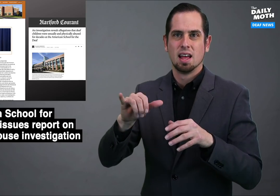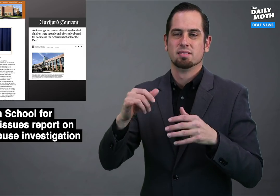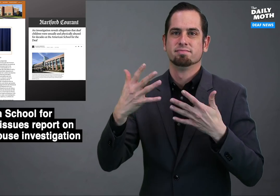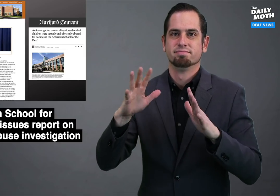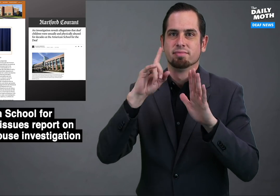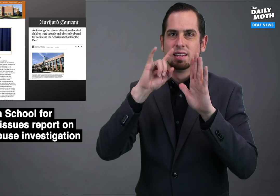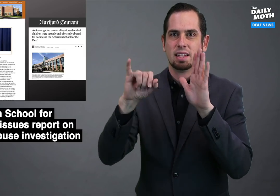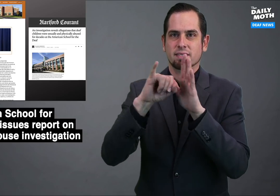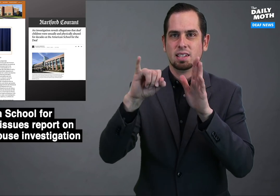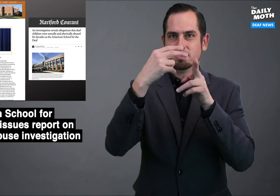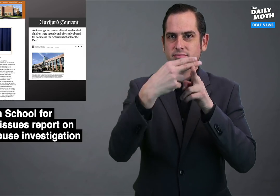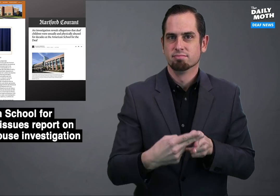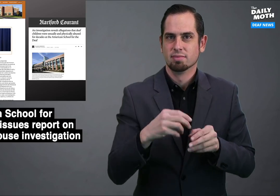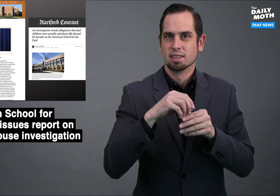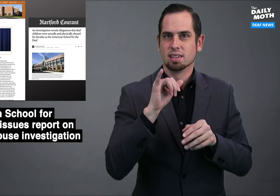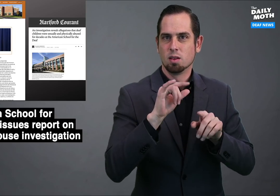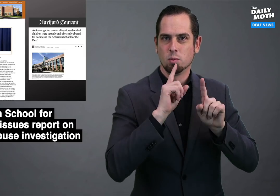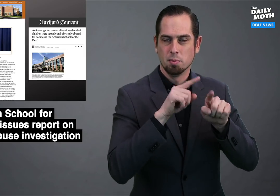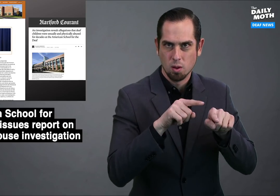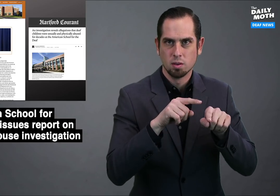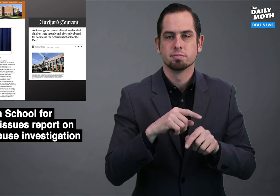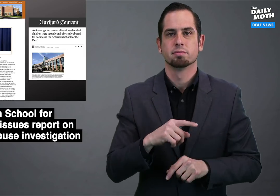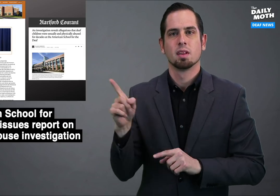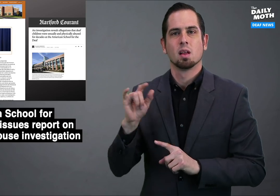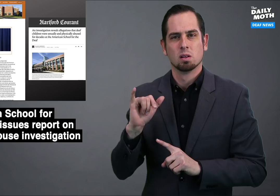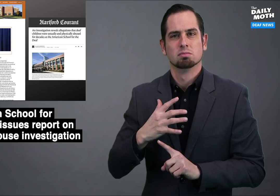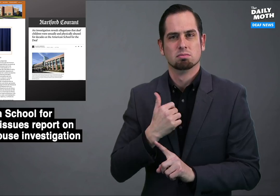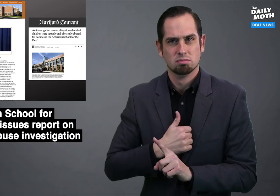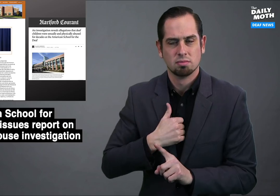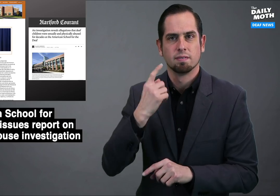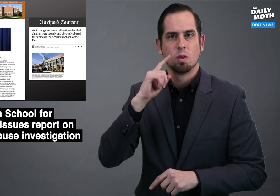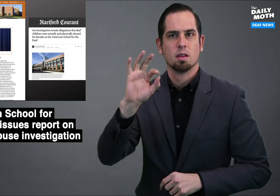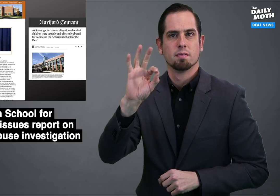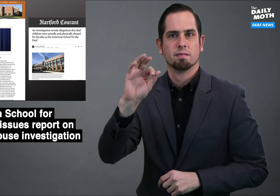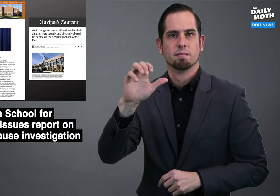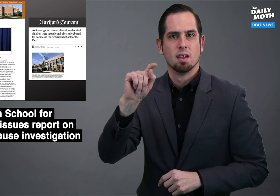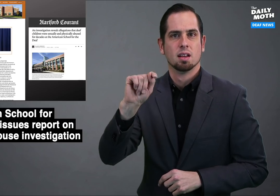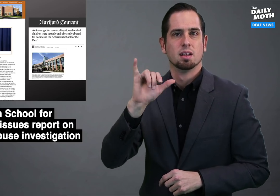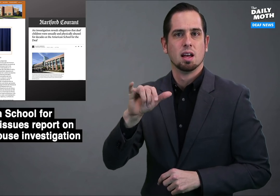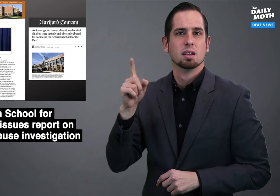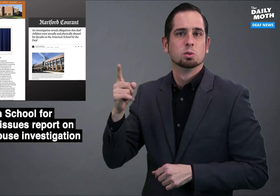identified in this report and for the fact that